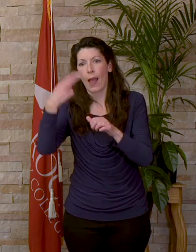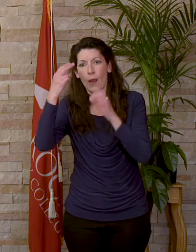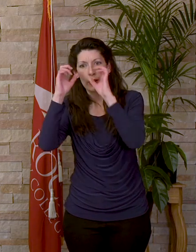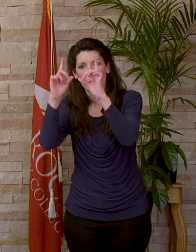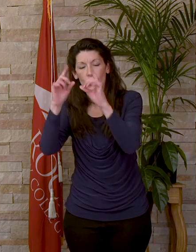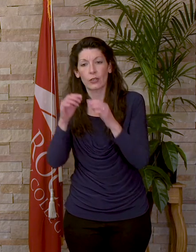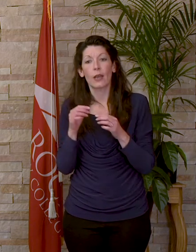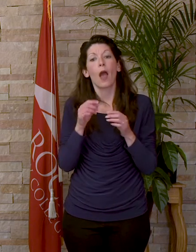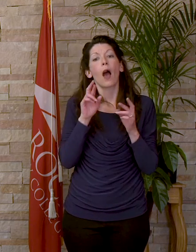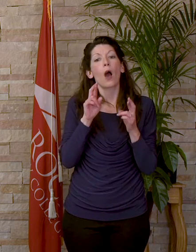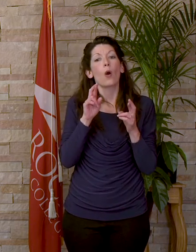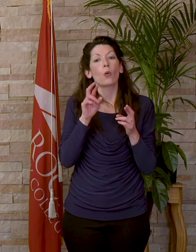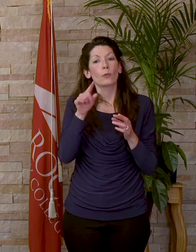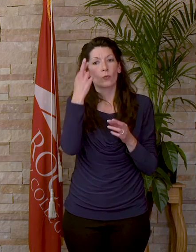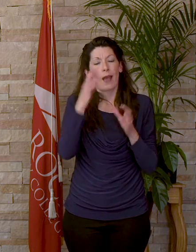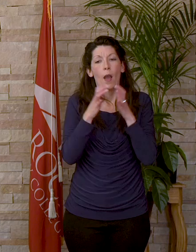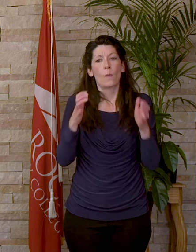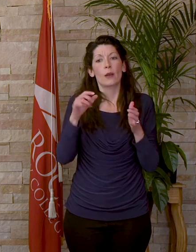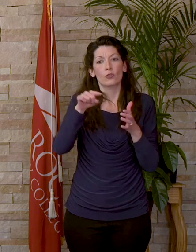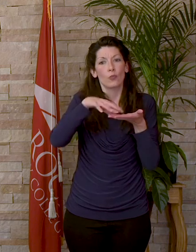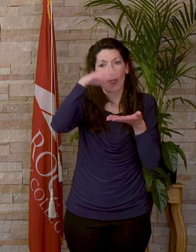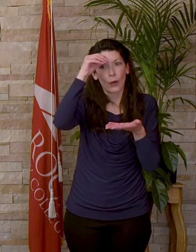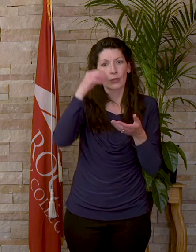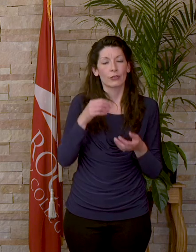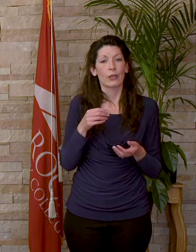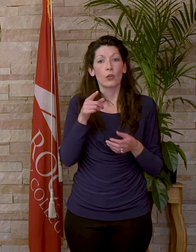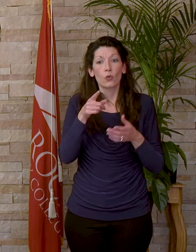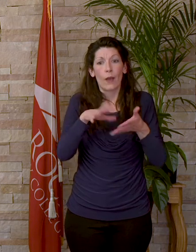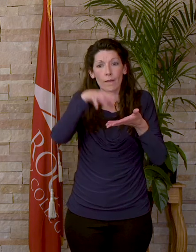the subject matter that was the focus of your degree. You have learned time management, you have